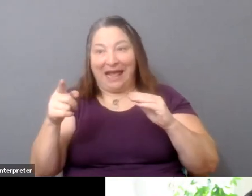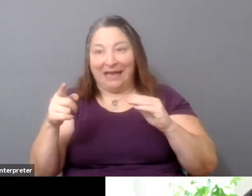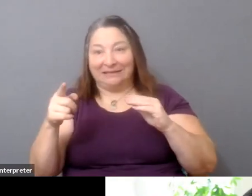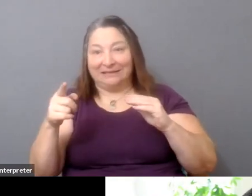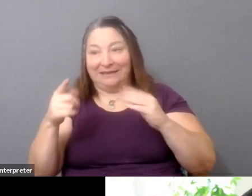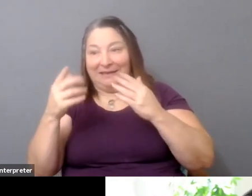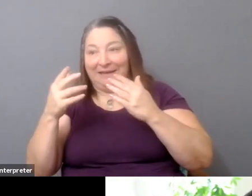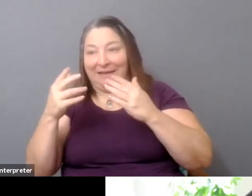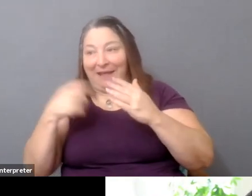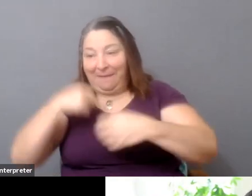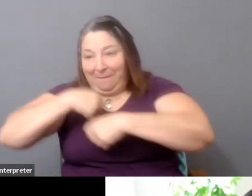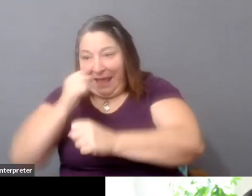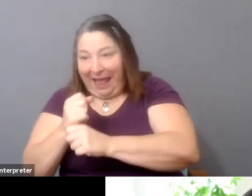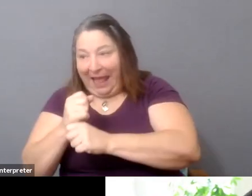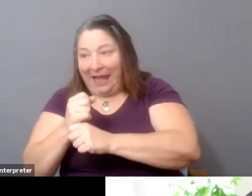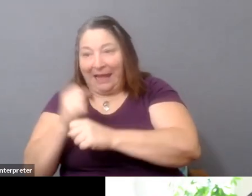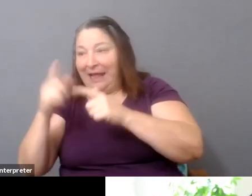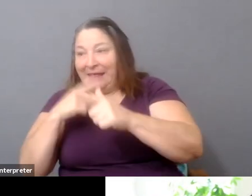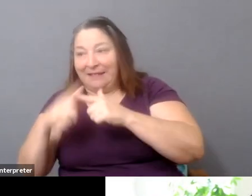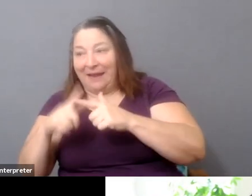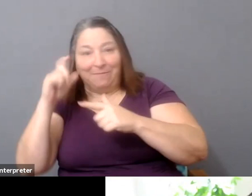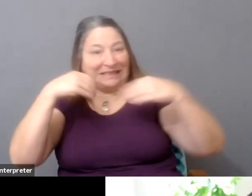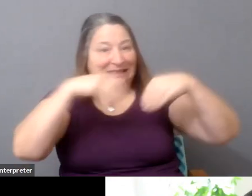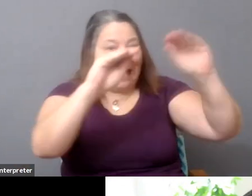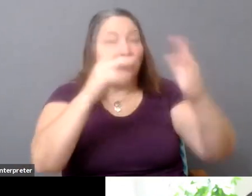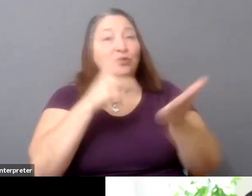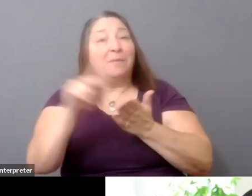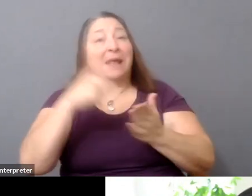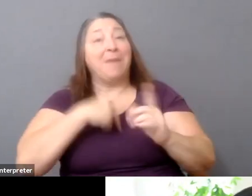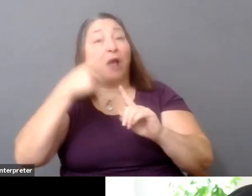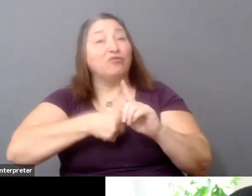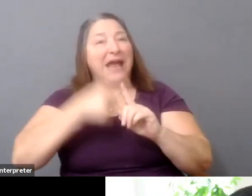for you to be able to pay your rent. But it's a different order of operations.